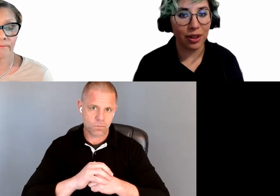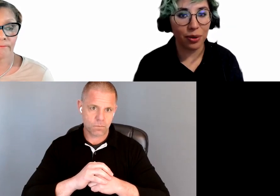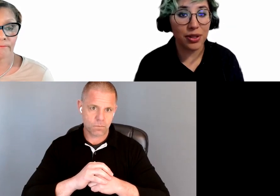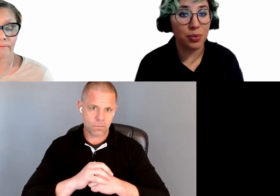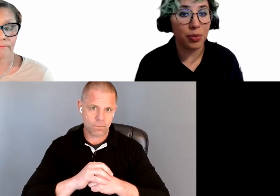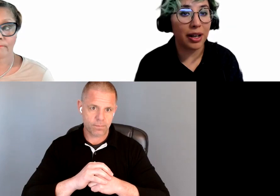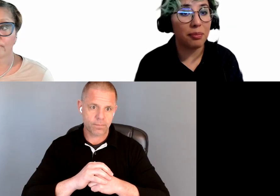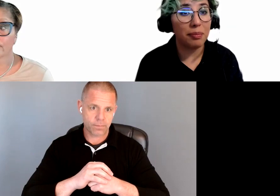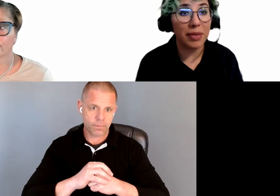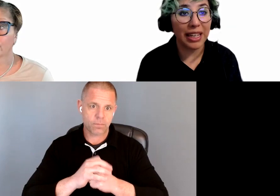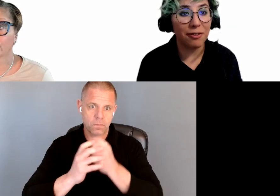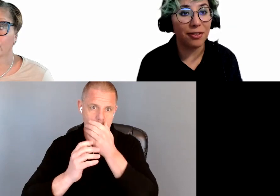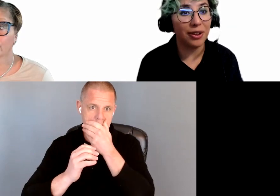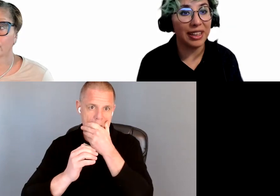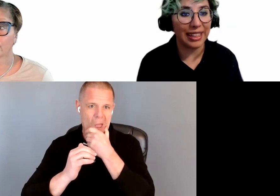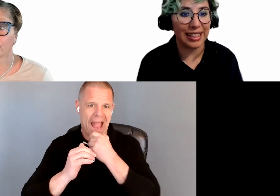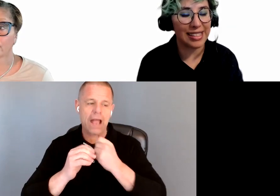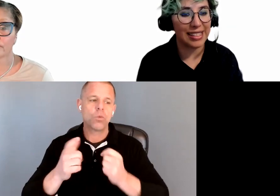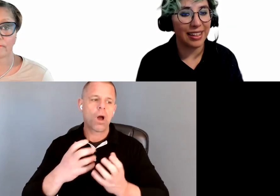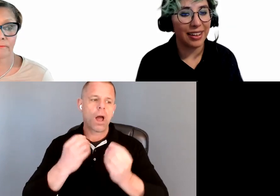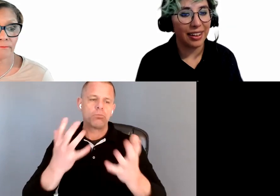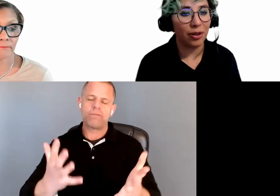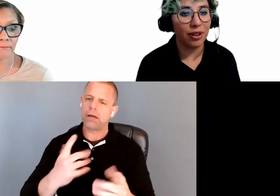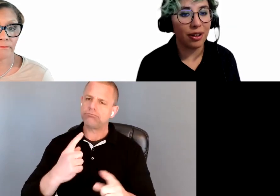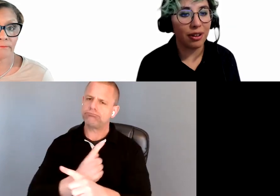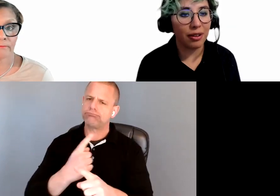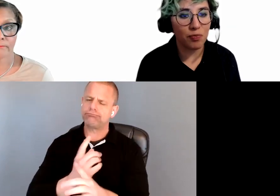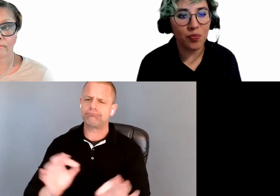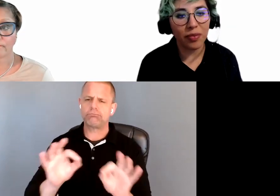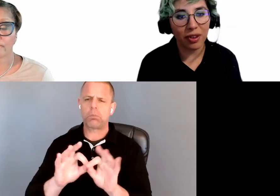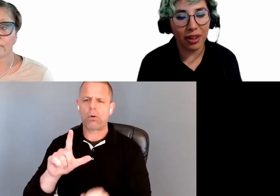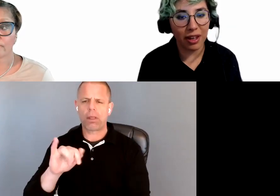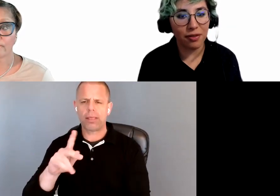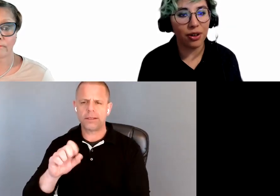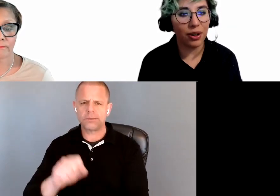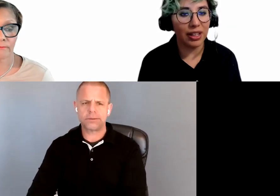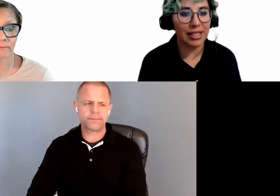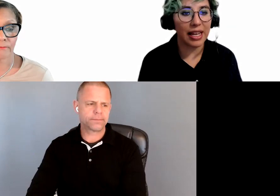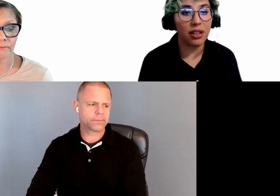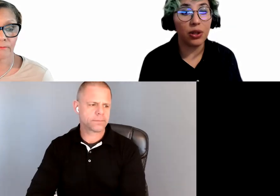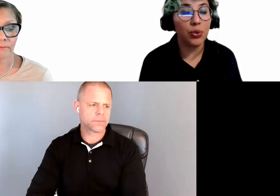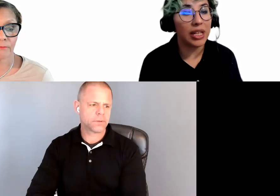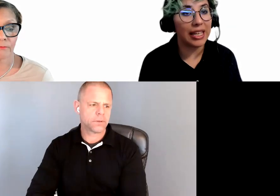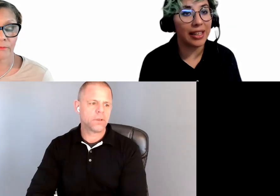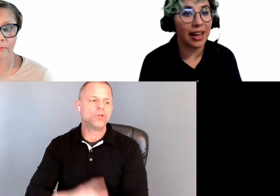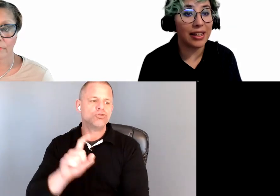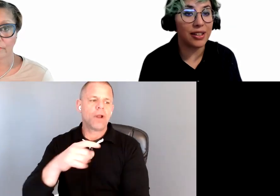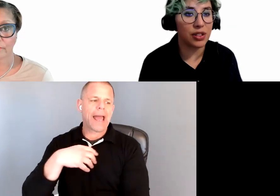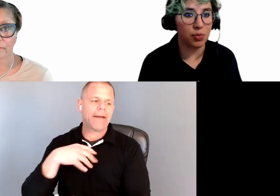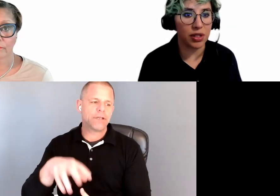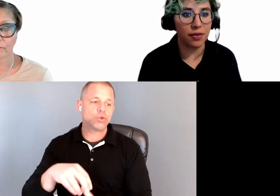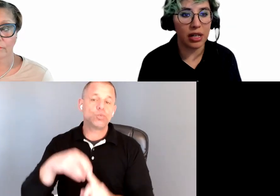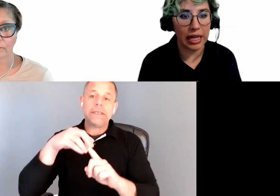You want to provide meaningful links. Now, give your links a unique and descriptive name.